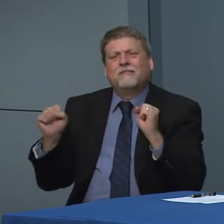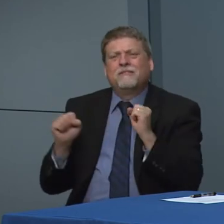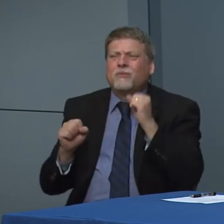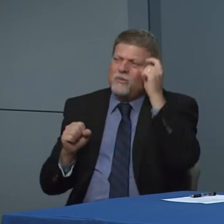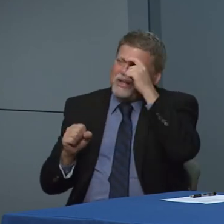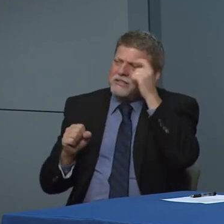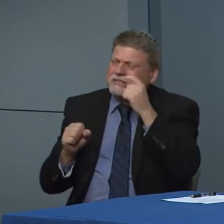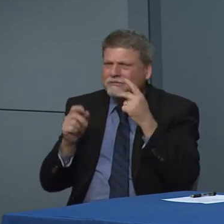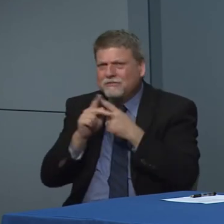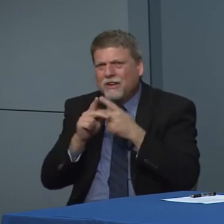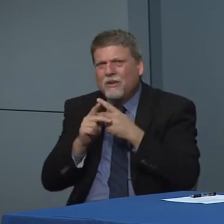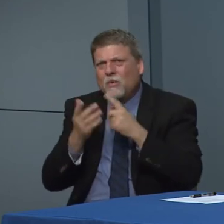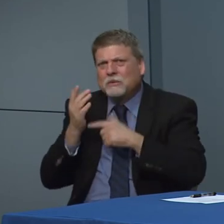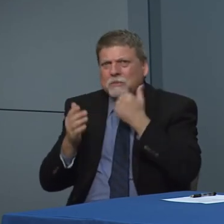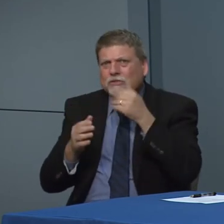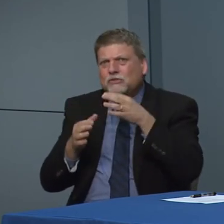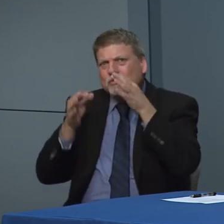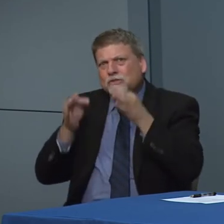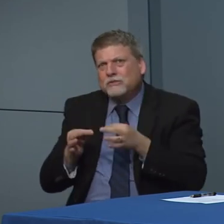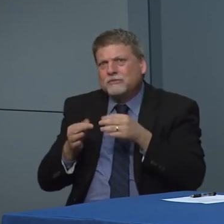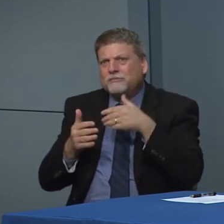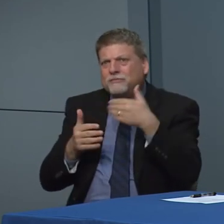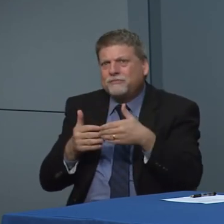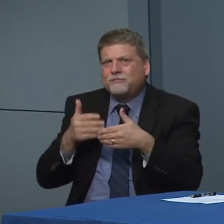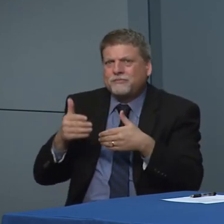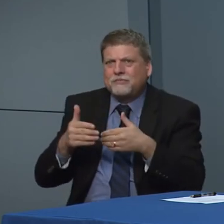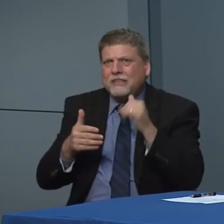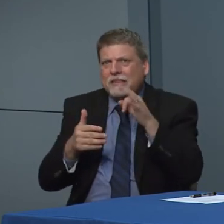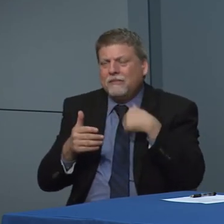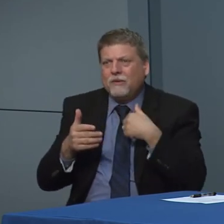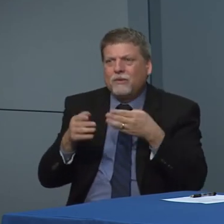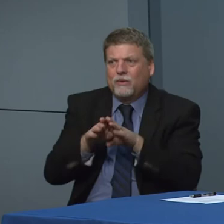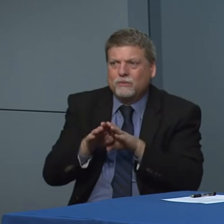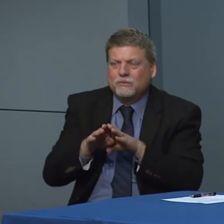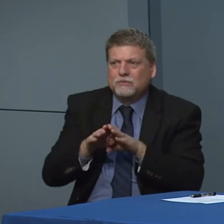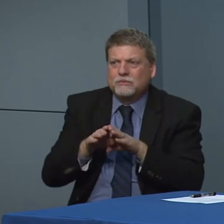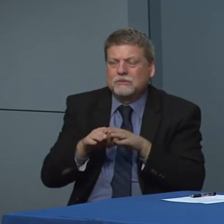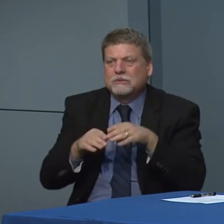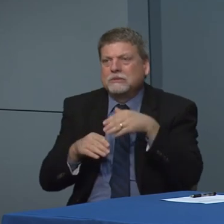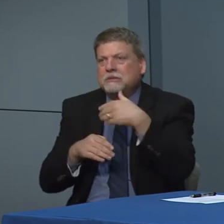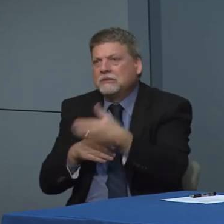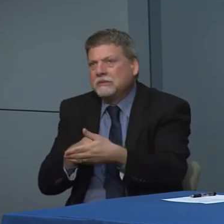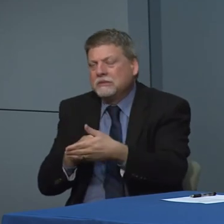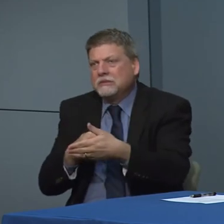right so. Want to understand of closing the schools you know is